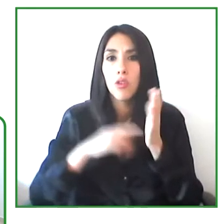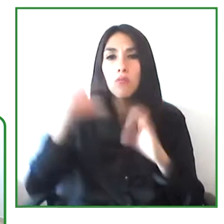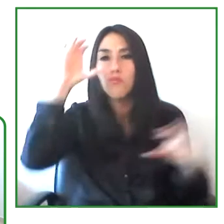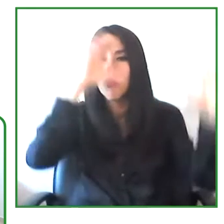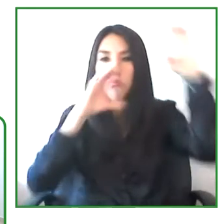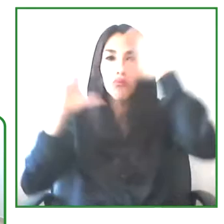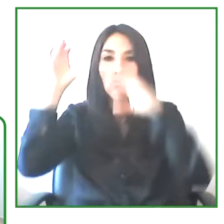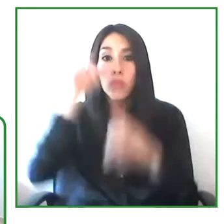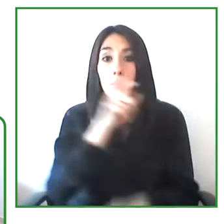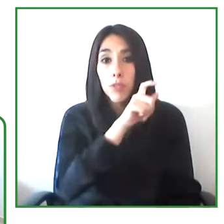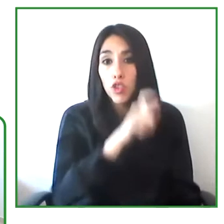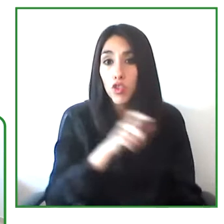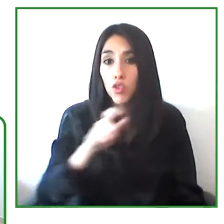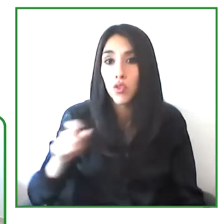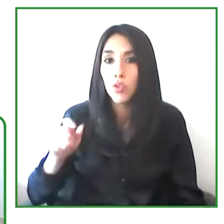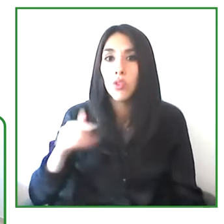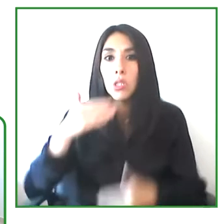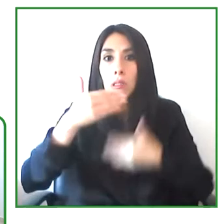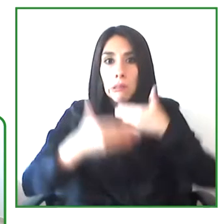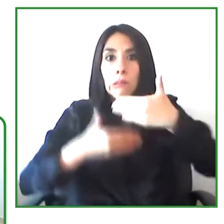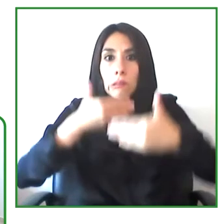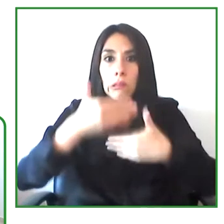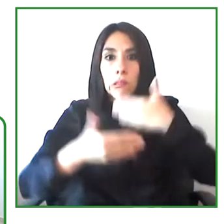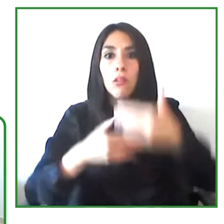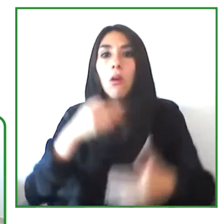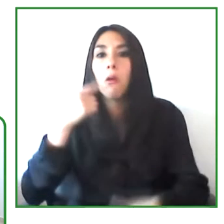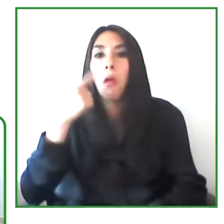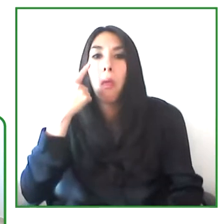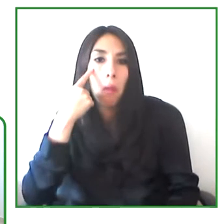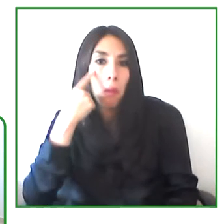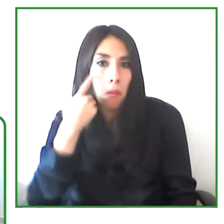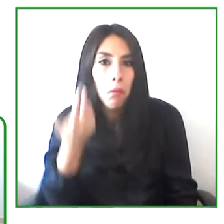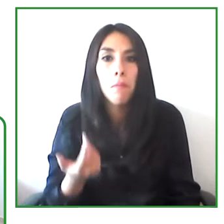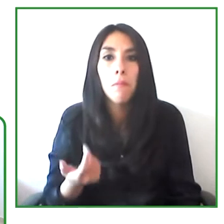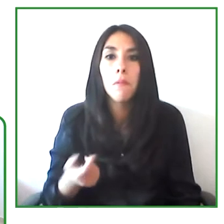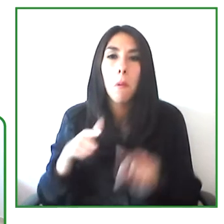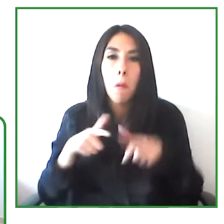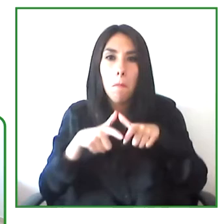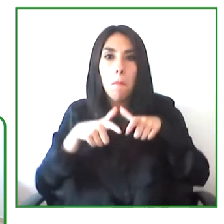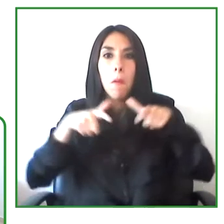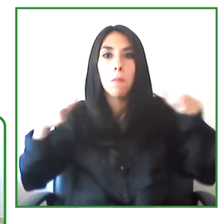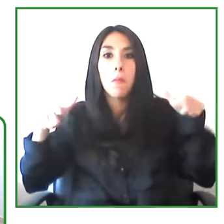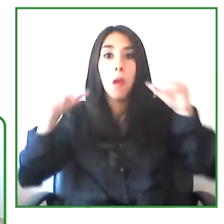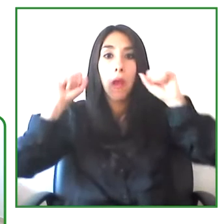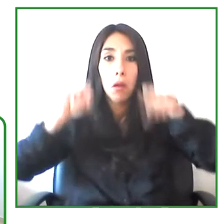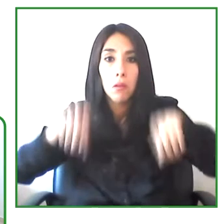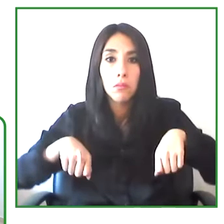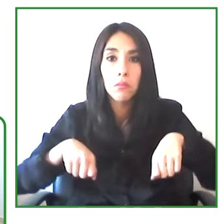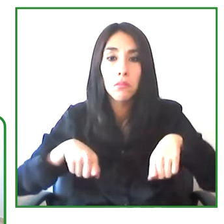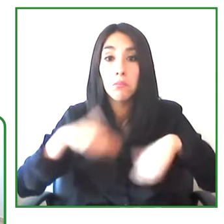So that they can increase how can we increase their awareness of the program and make it sustainable?